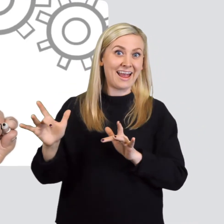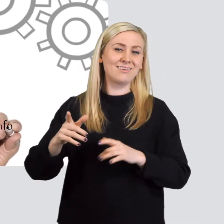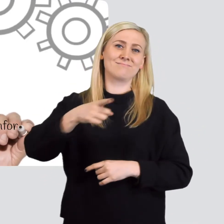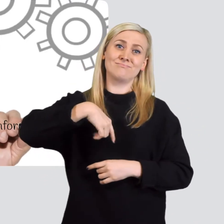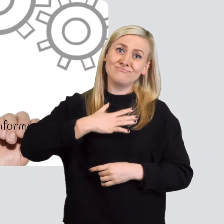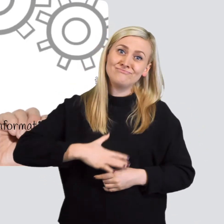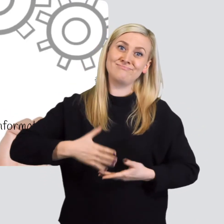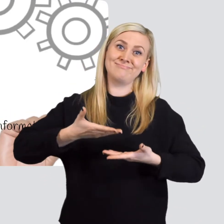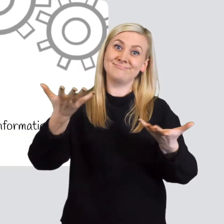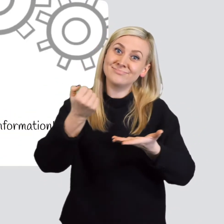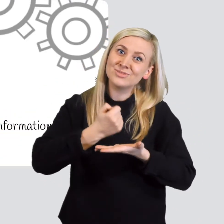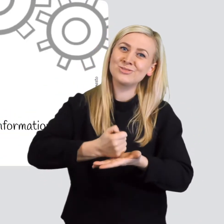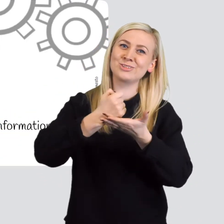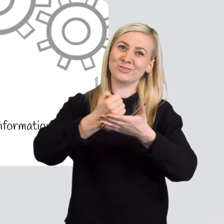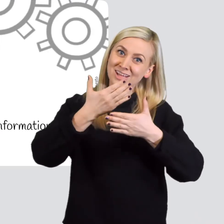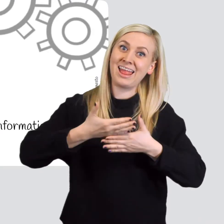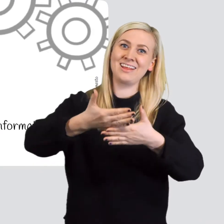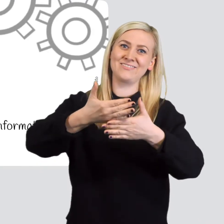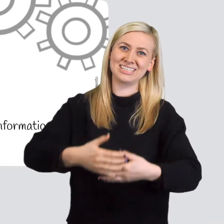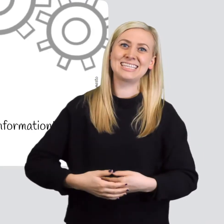We aim to help!